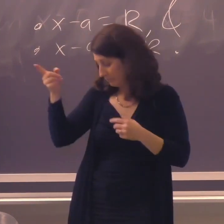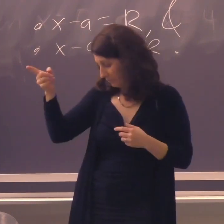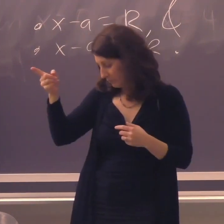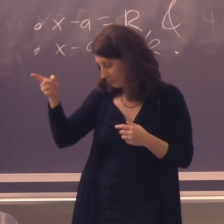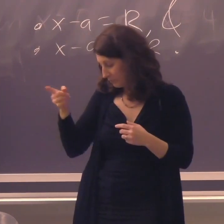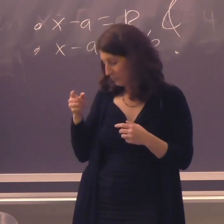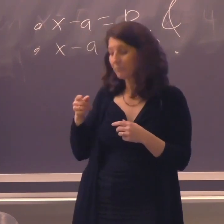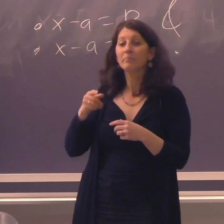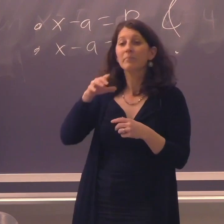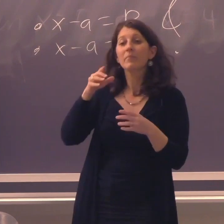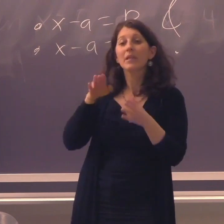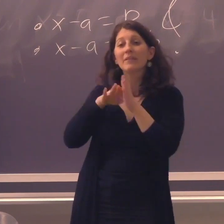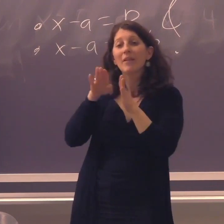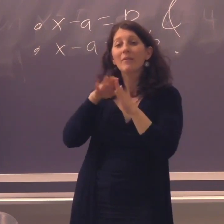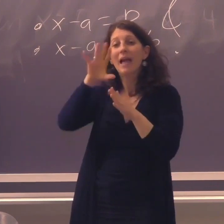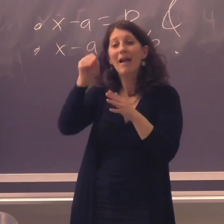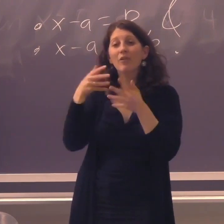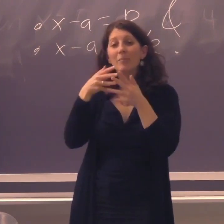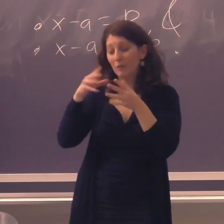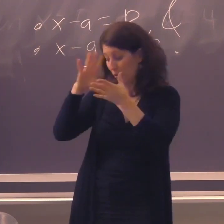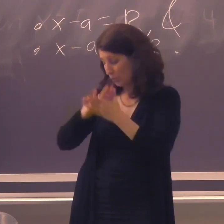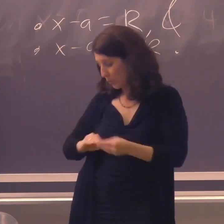His present interest is in developing